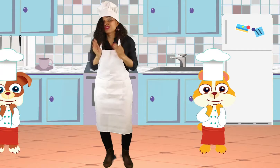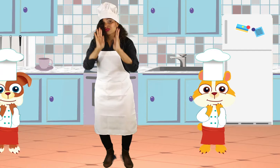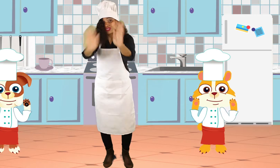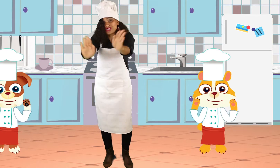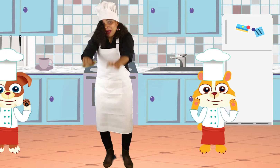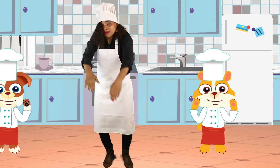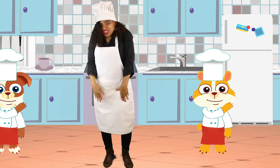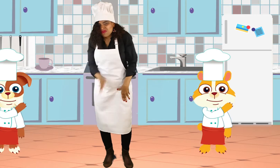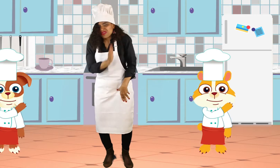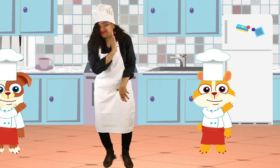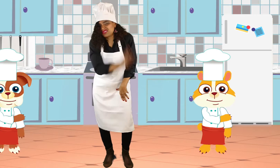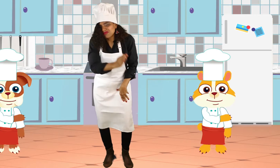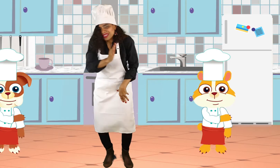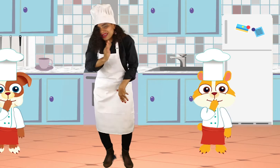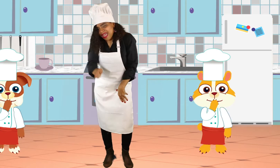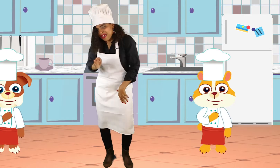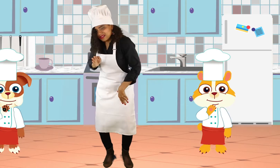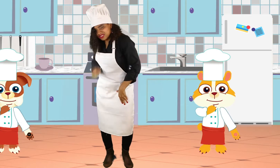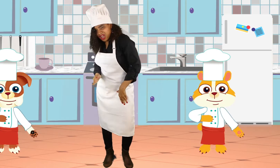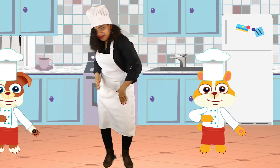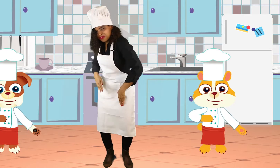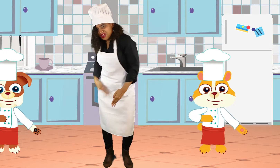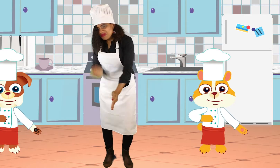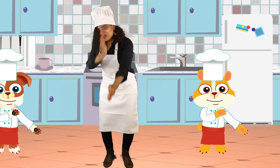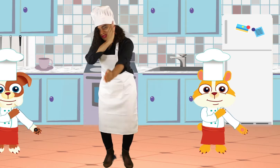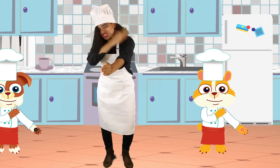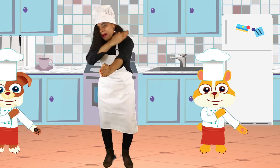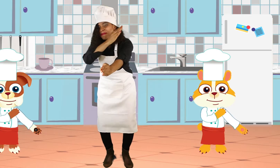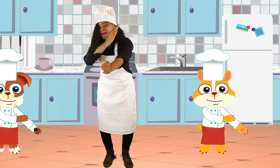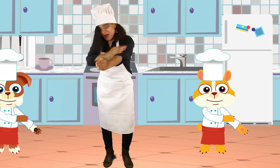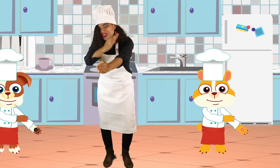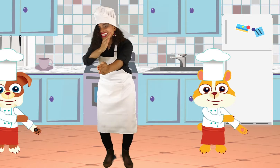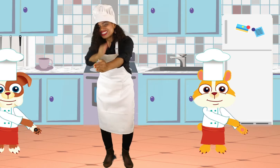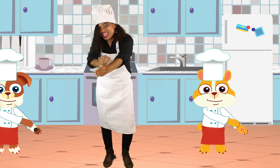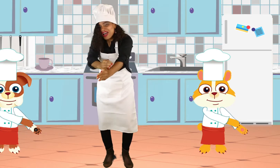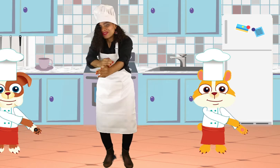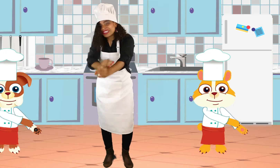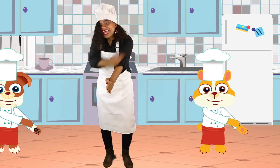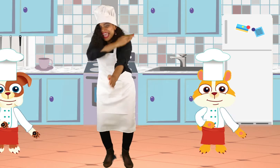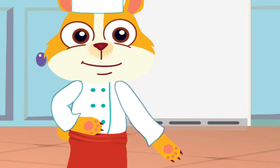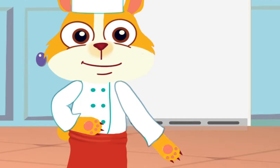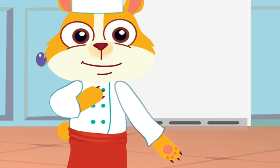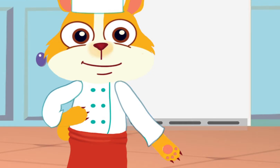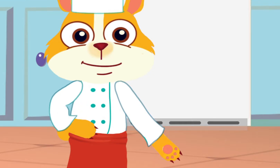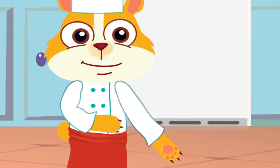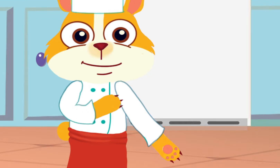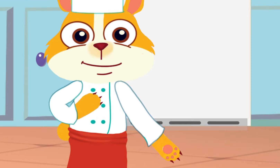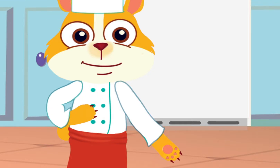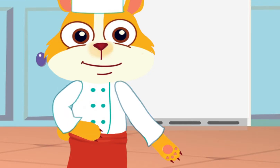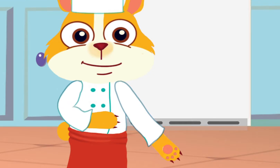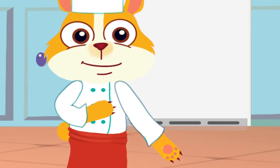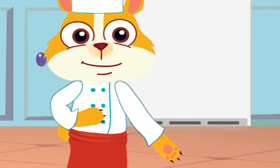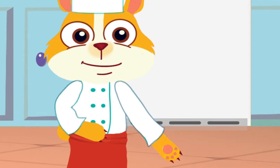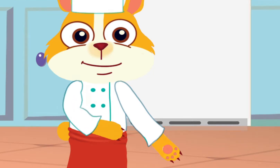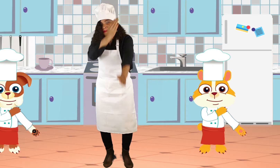Come on y'all, don't stop. We're going to do the letter chop. We're going to chop out each sound, and blend it straight down.